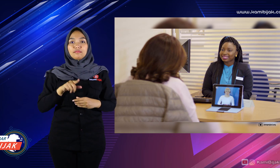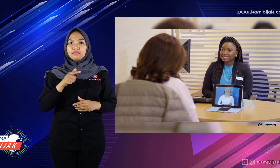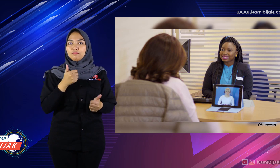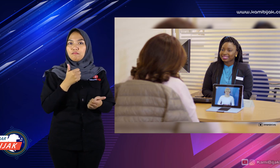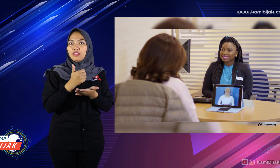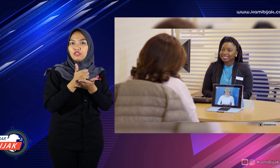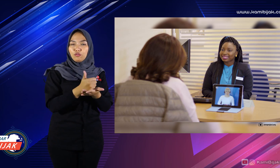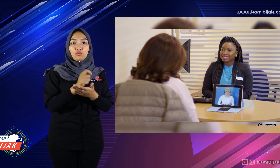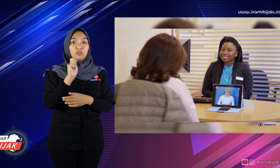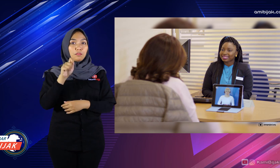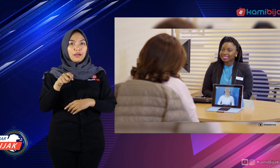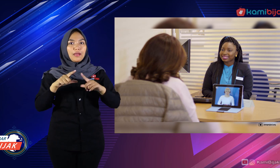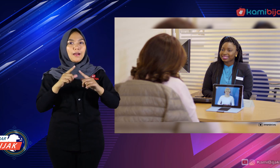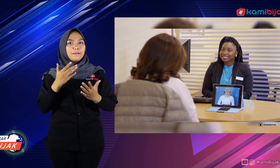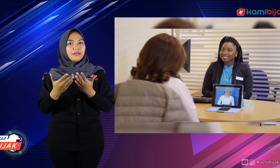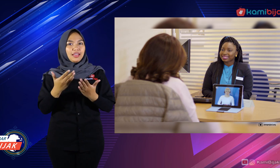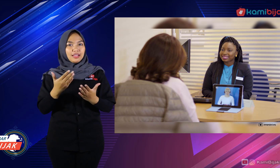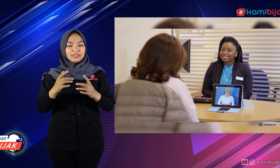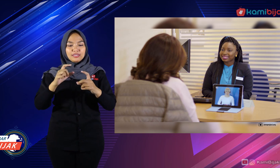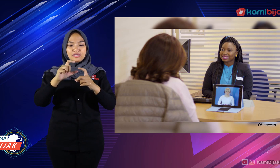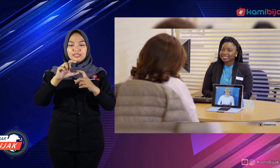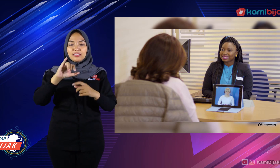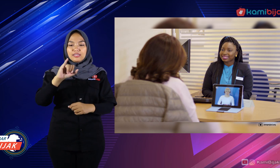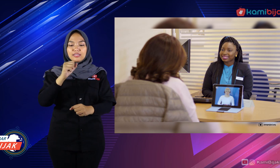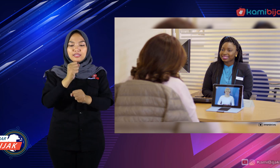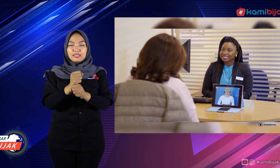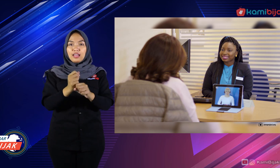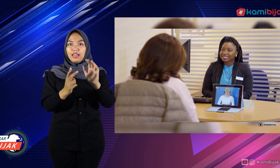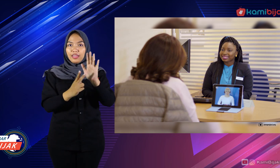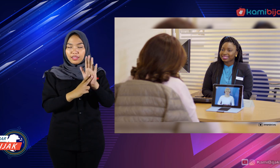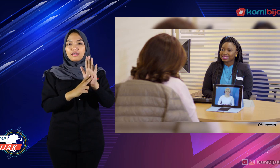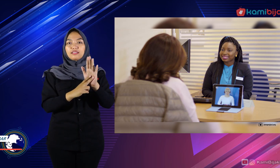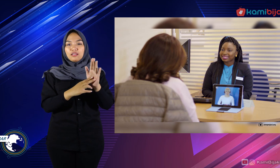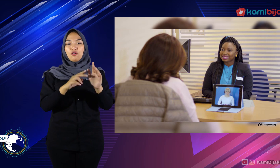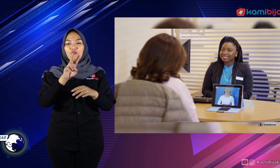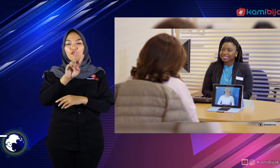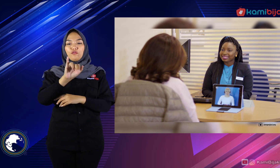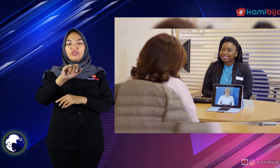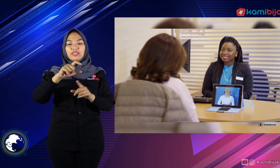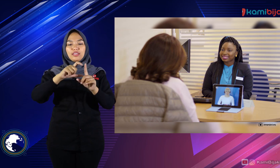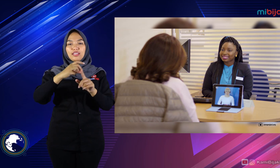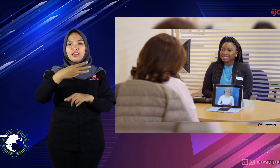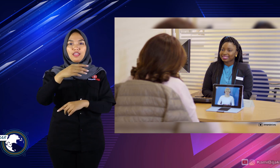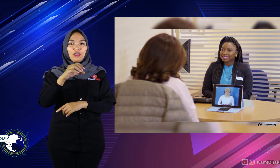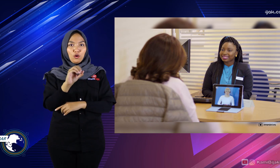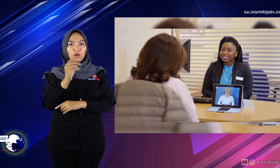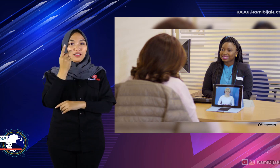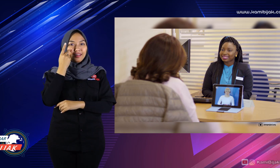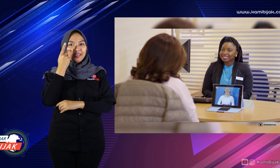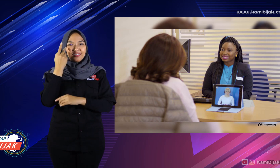They use the SignVideo application.